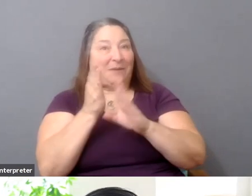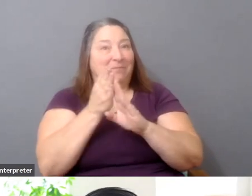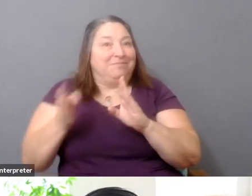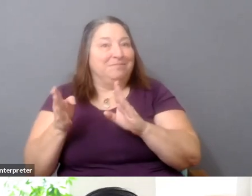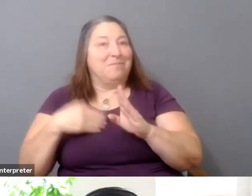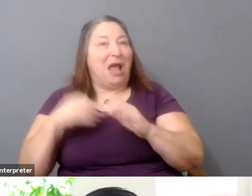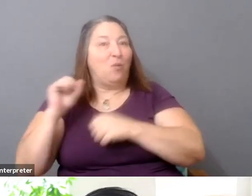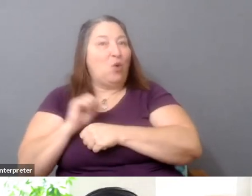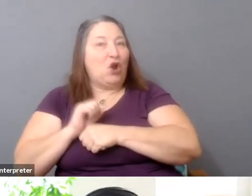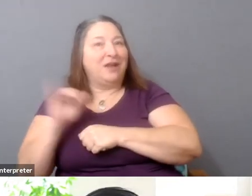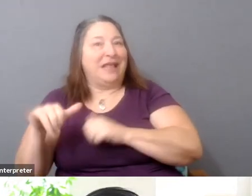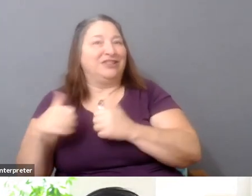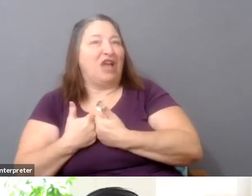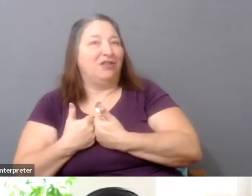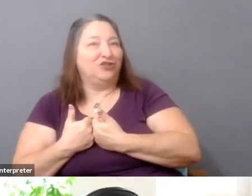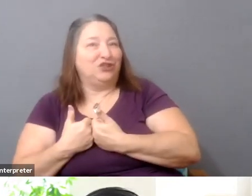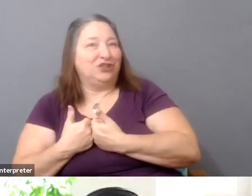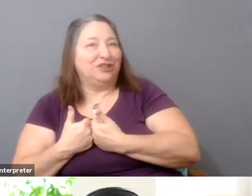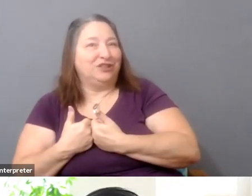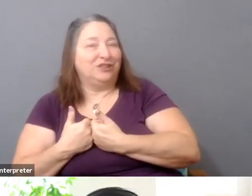And I hope that over the course of these conversations